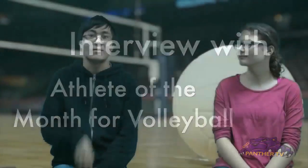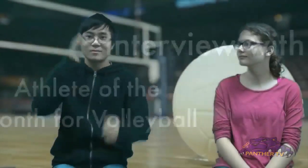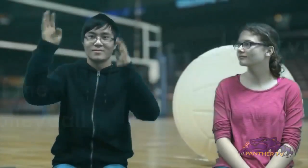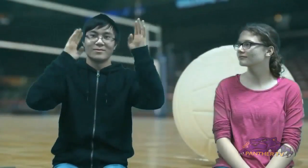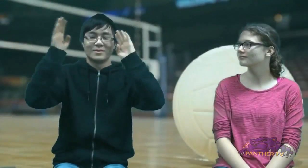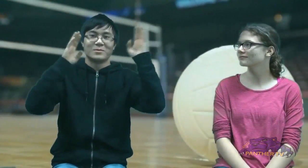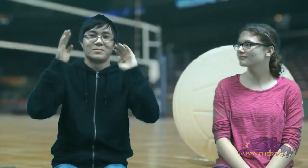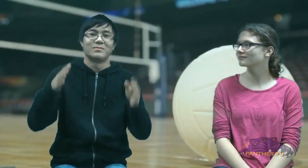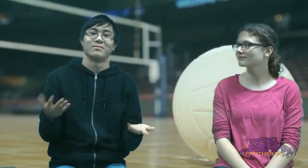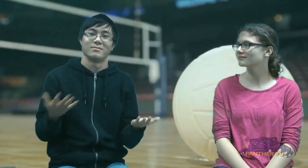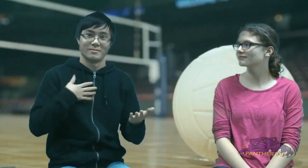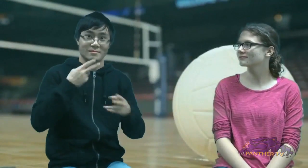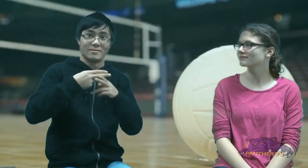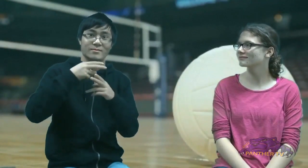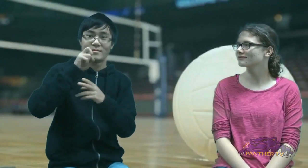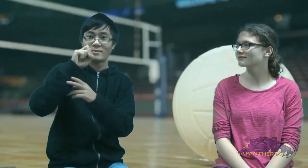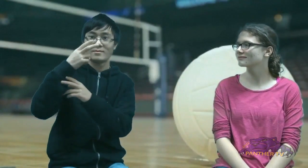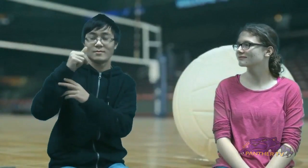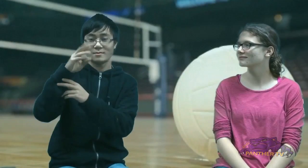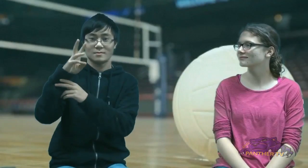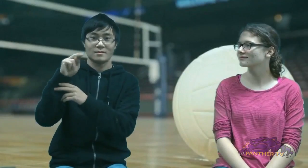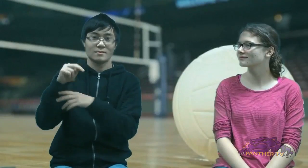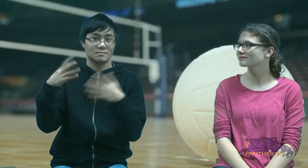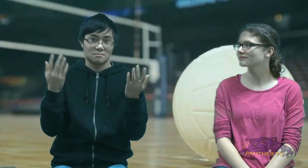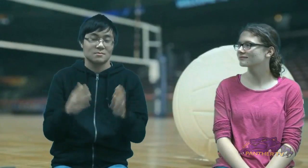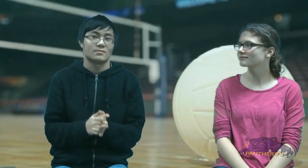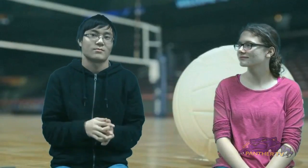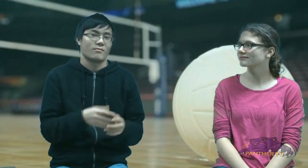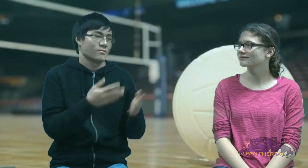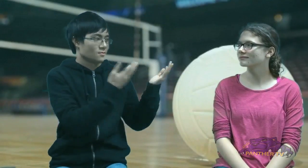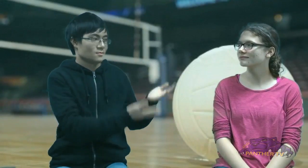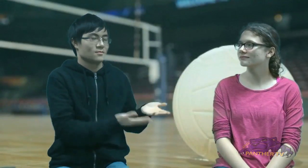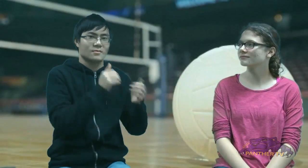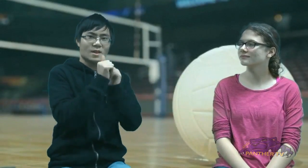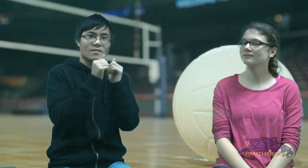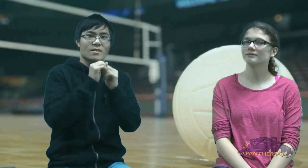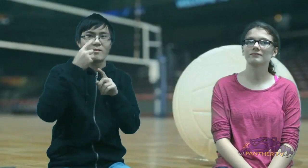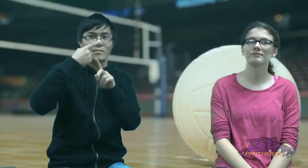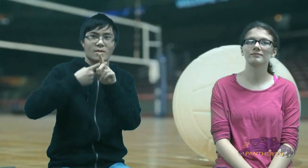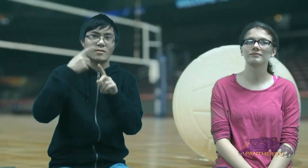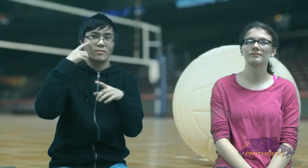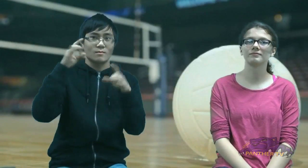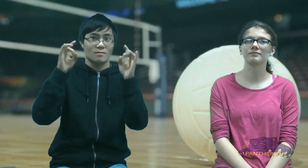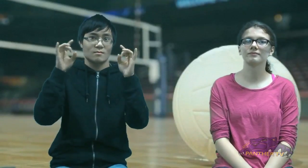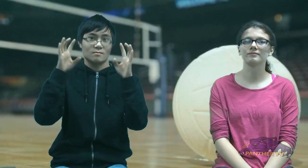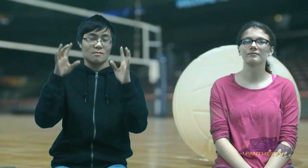Hello! Hello! My name is Shawn Now, who is Athlete of the Month for volleyball?